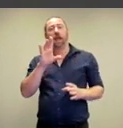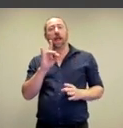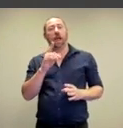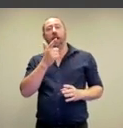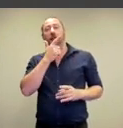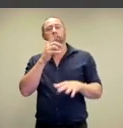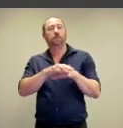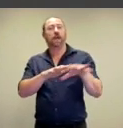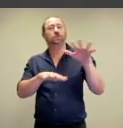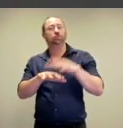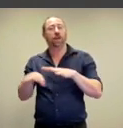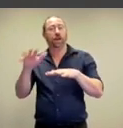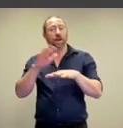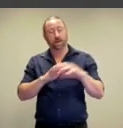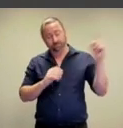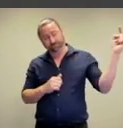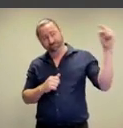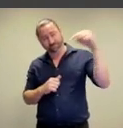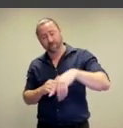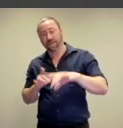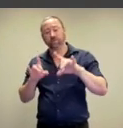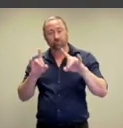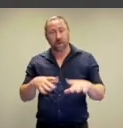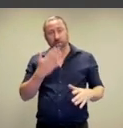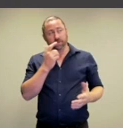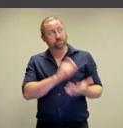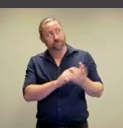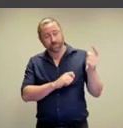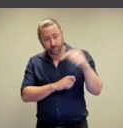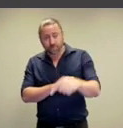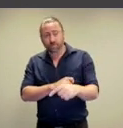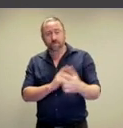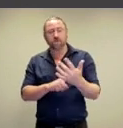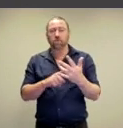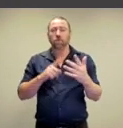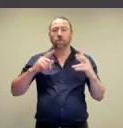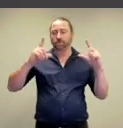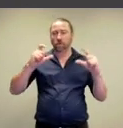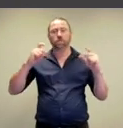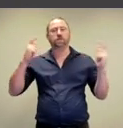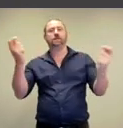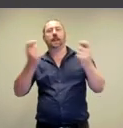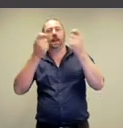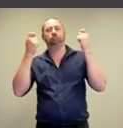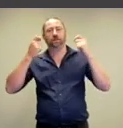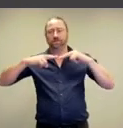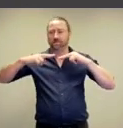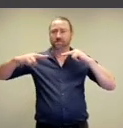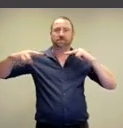Sydney Gay and Lesbian Mardi Gras to come out to Australia